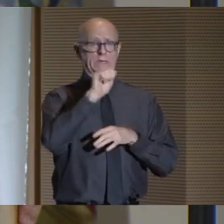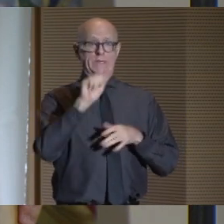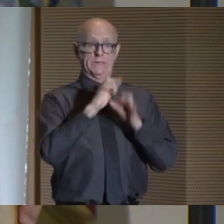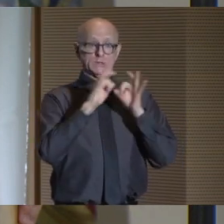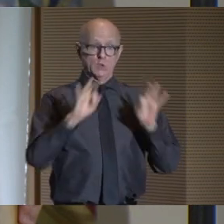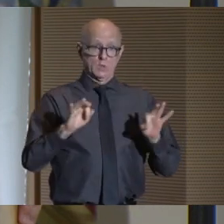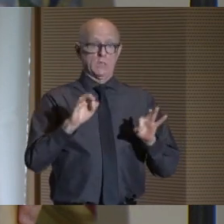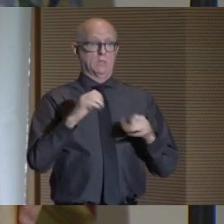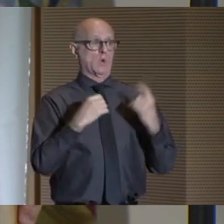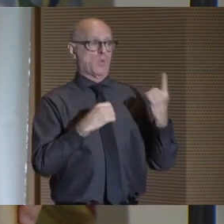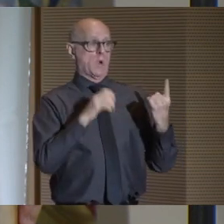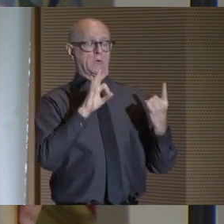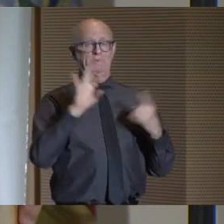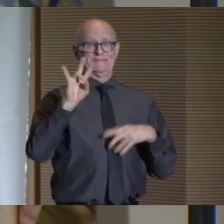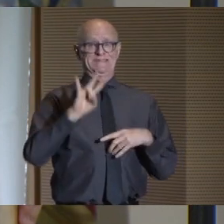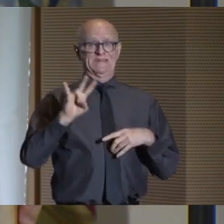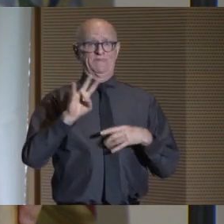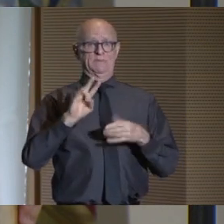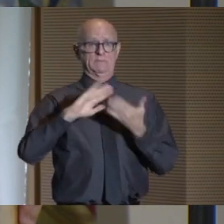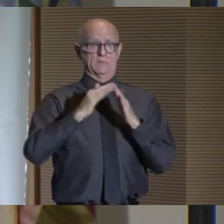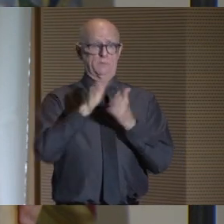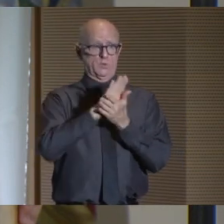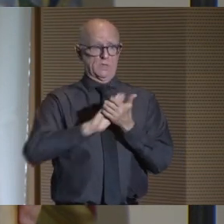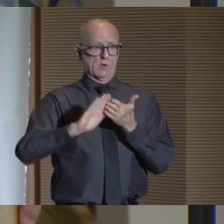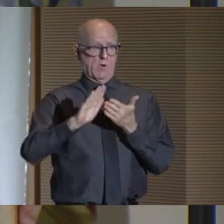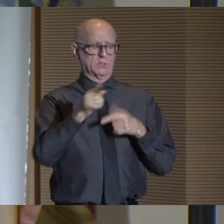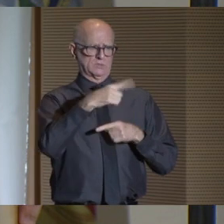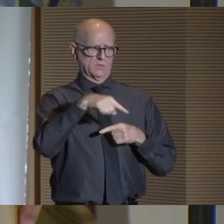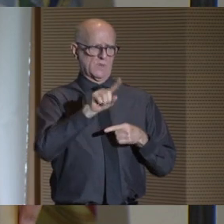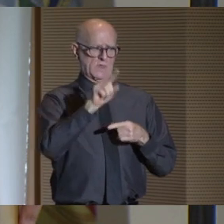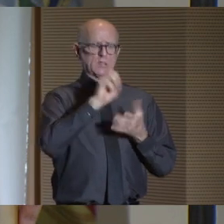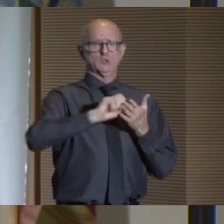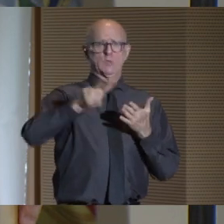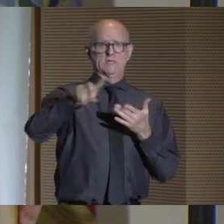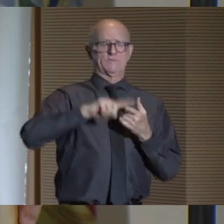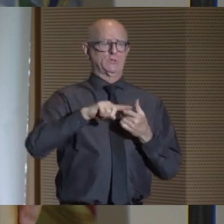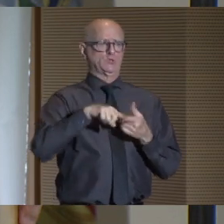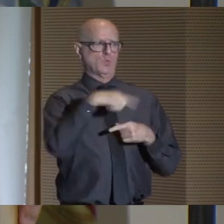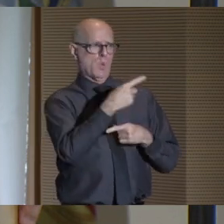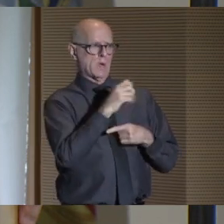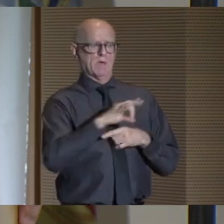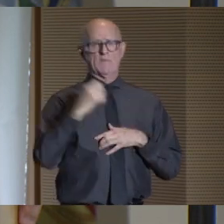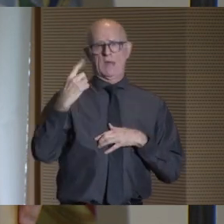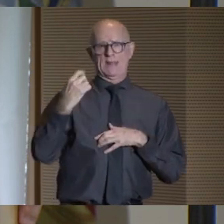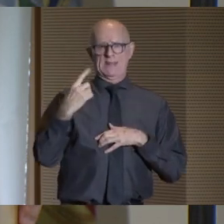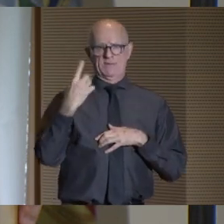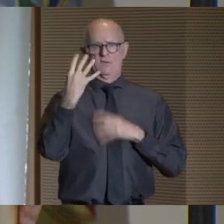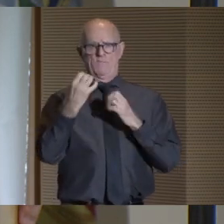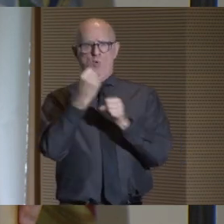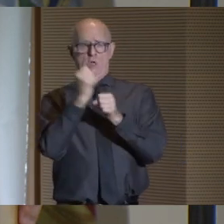at one of our seven community colleges and then transfer to one of our 11 four-year colleges.